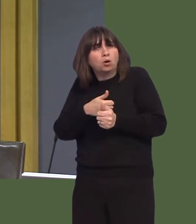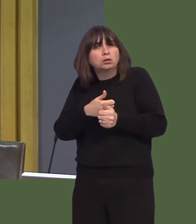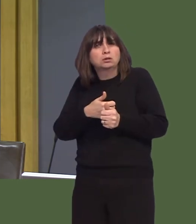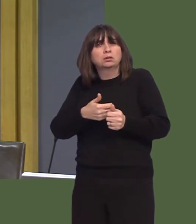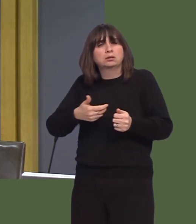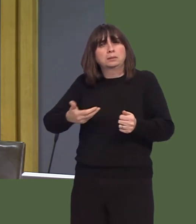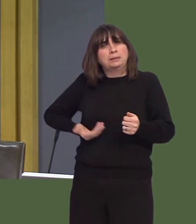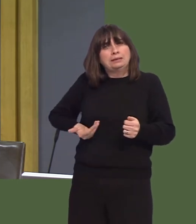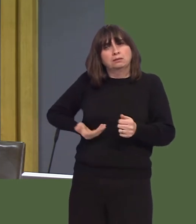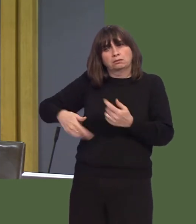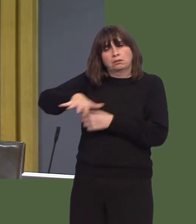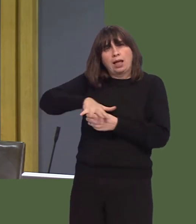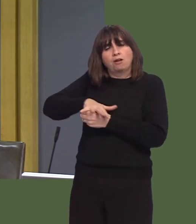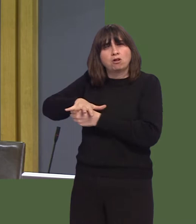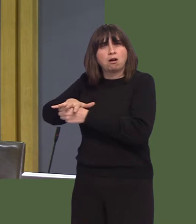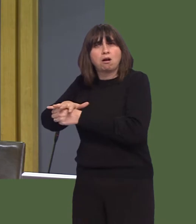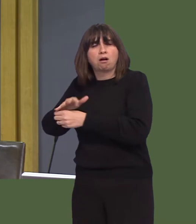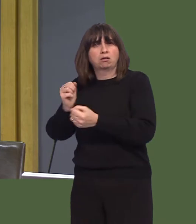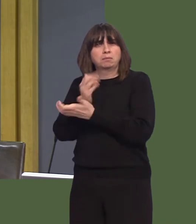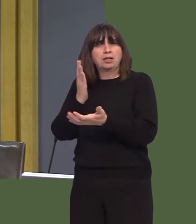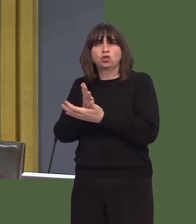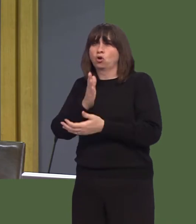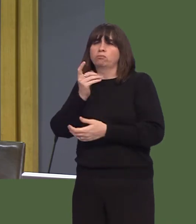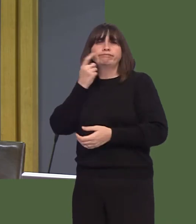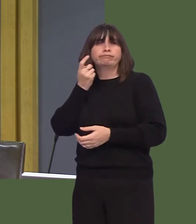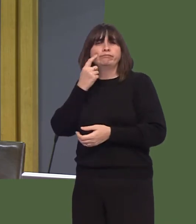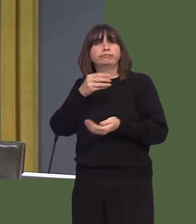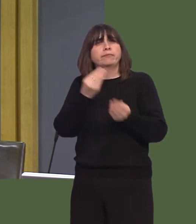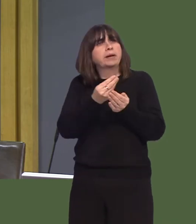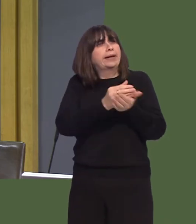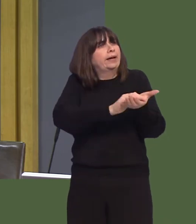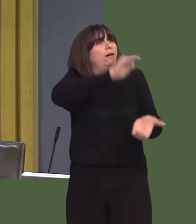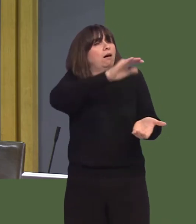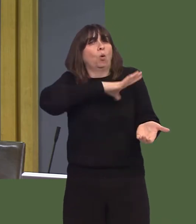in the south-east, that this will be an accessible, straightforward fund that they will find simple